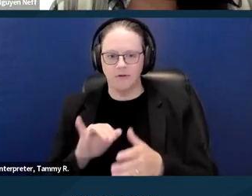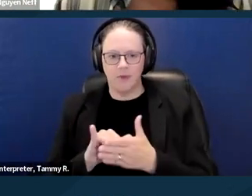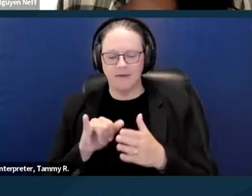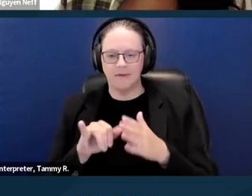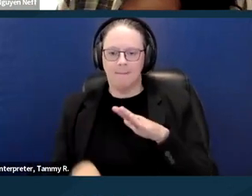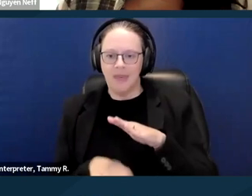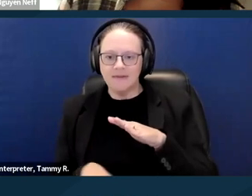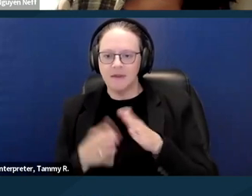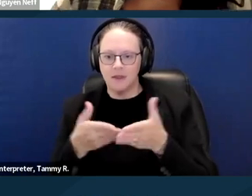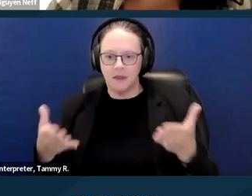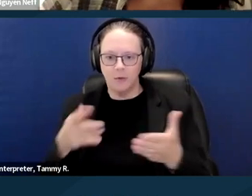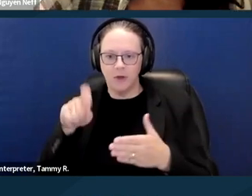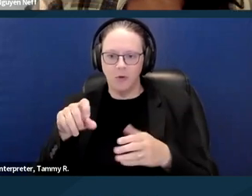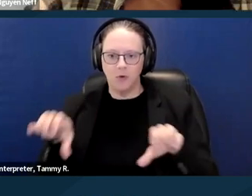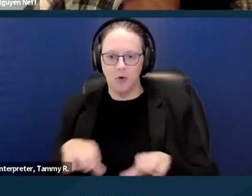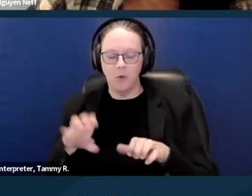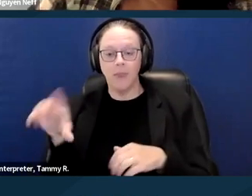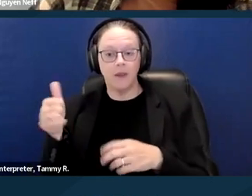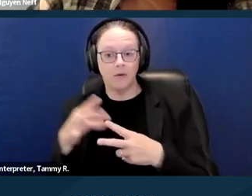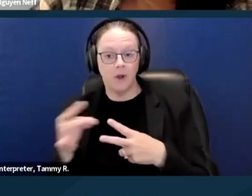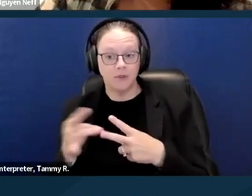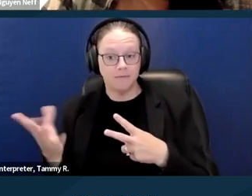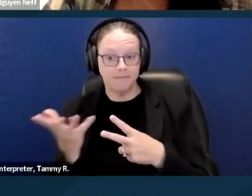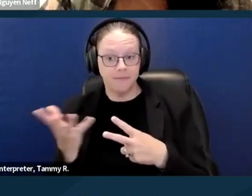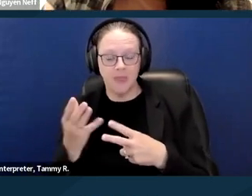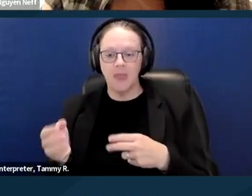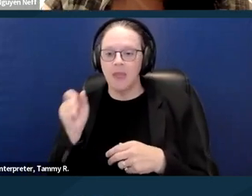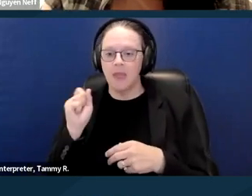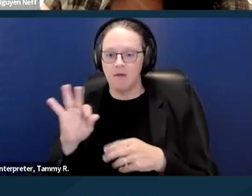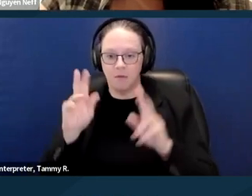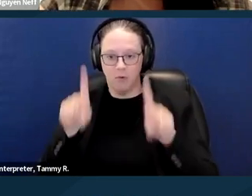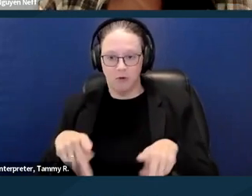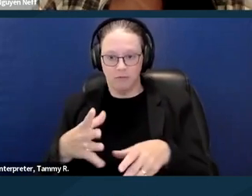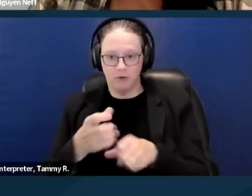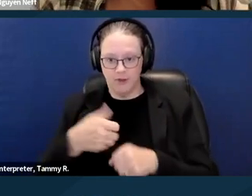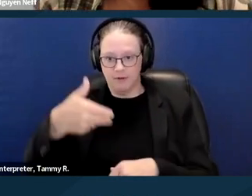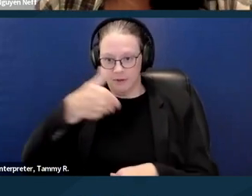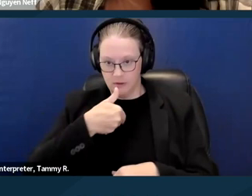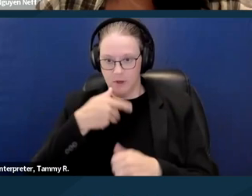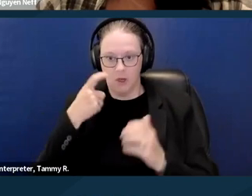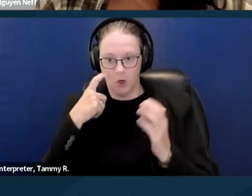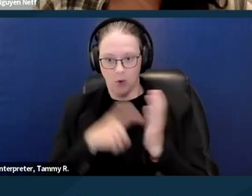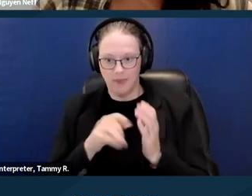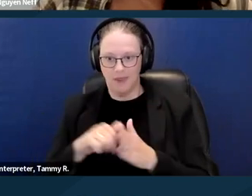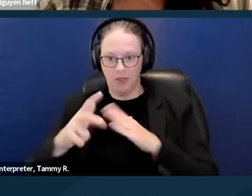Another option would be, as soon as a person receives a notice, that three-day notice,